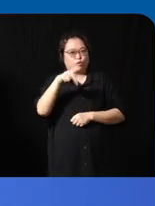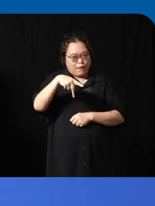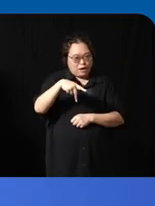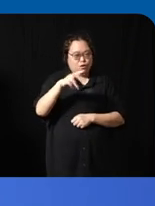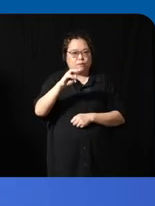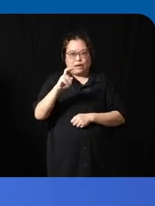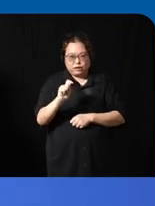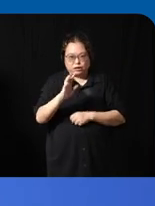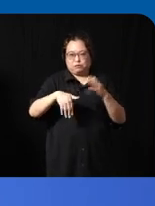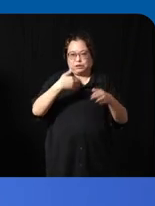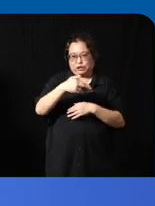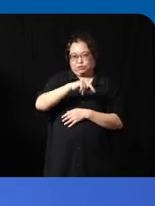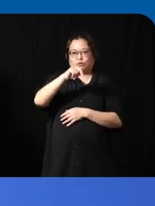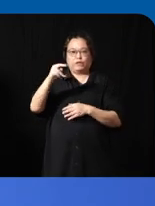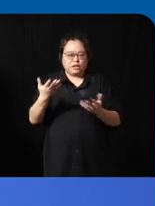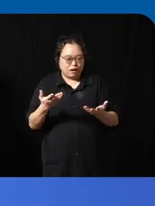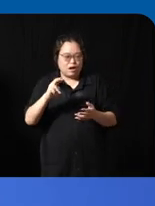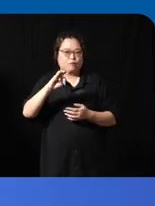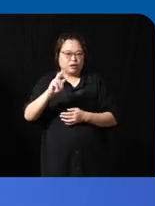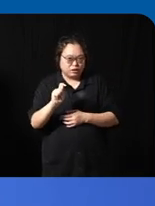and then we would collect data from that area so these are open sessions where people can